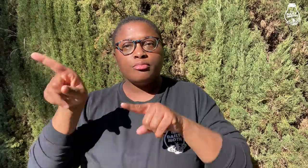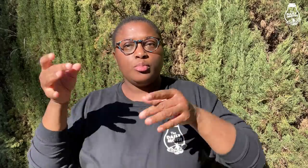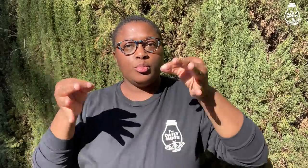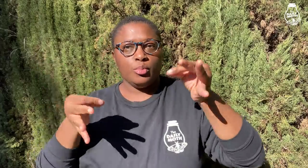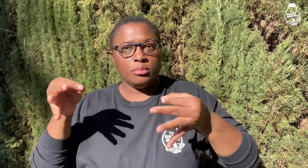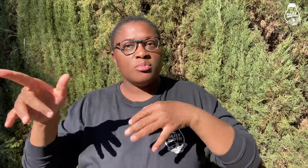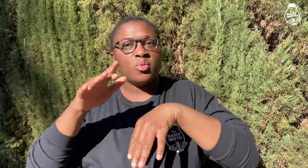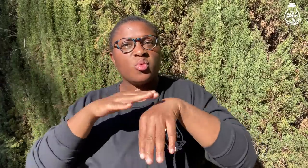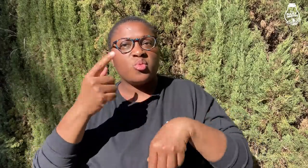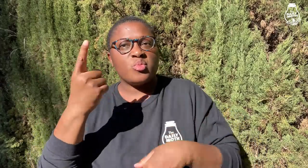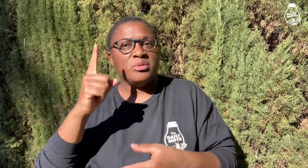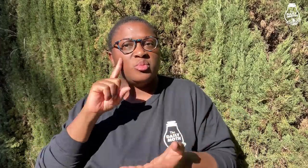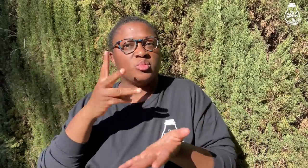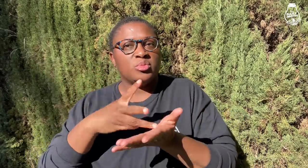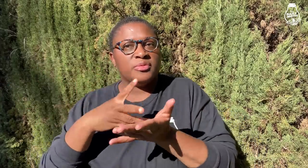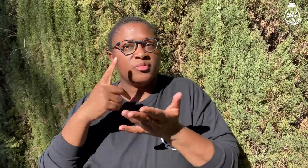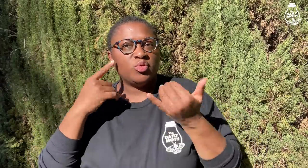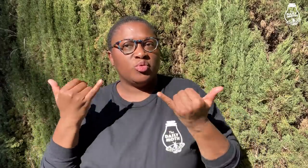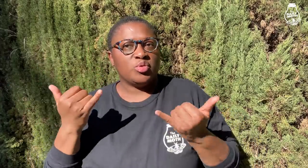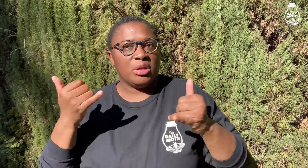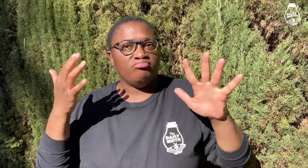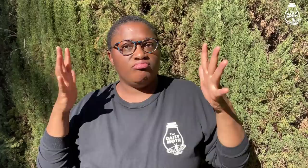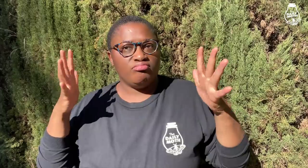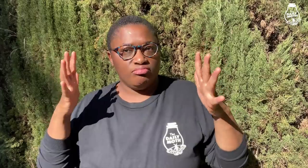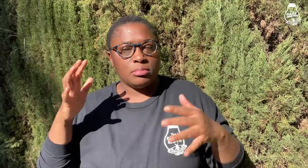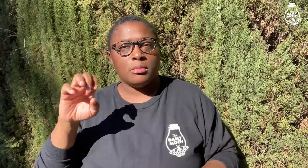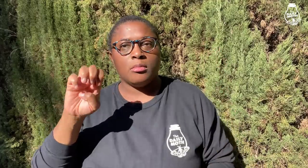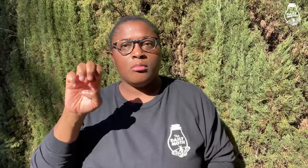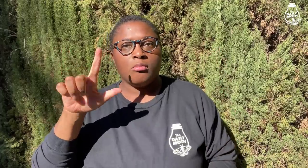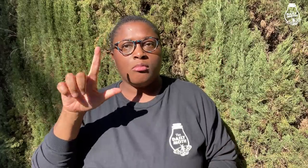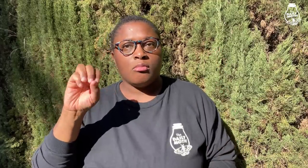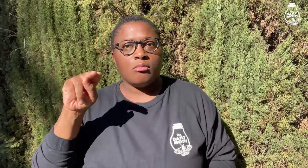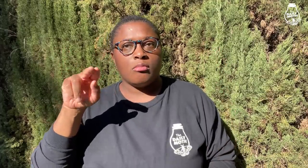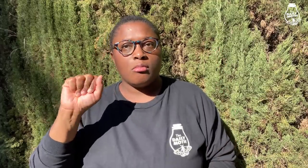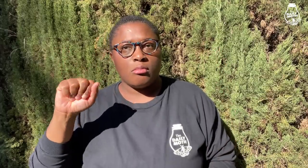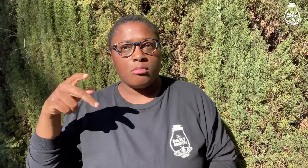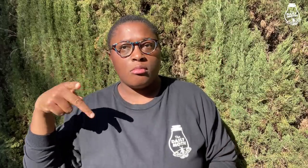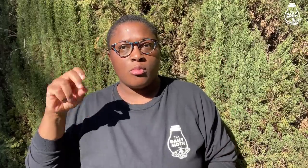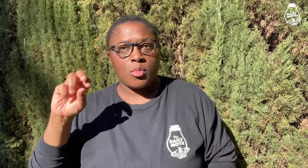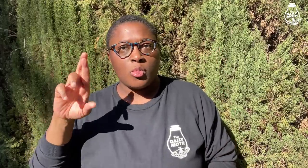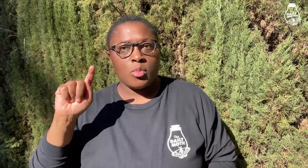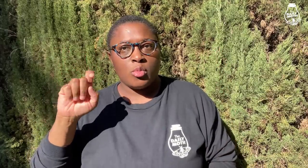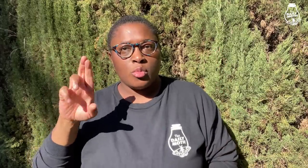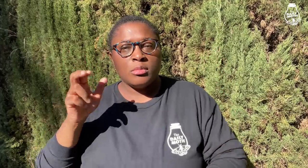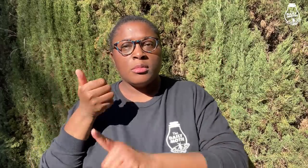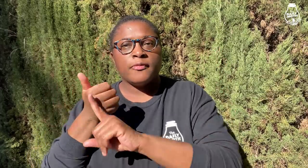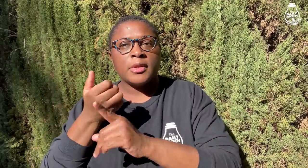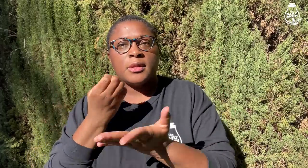I went to court today and they called just one witness, Elona Porter,